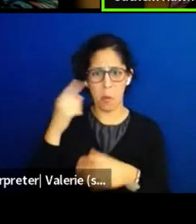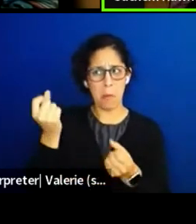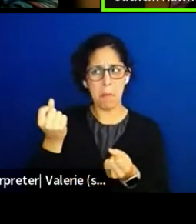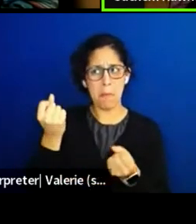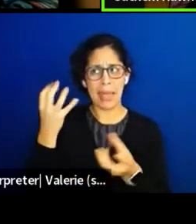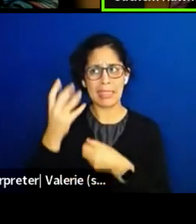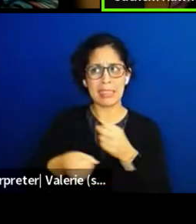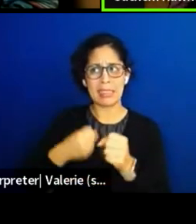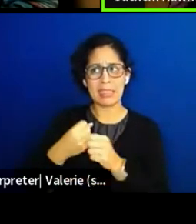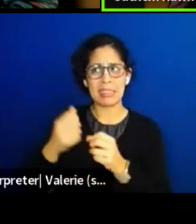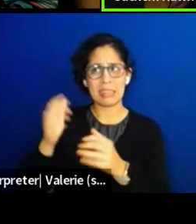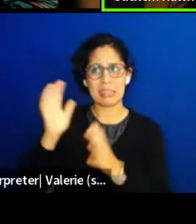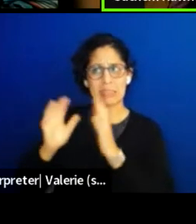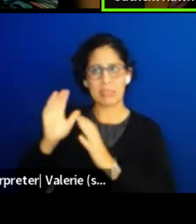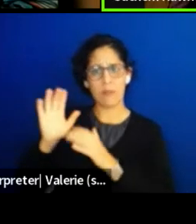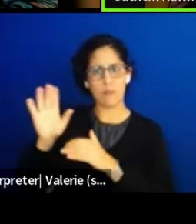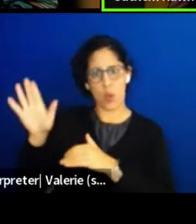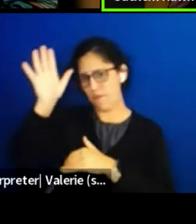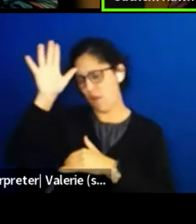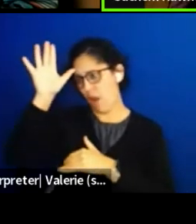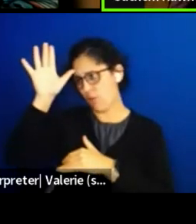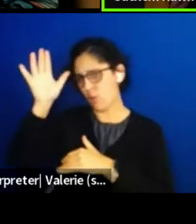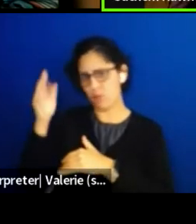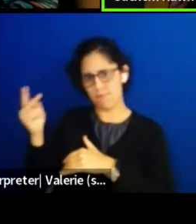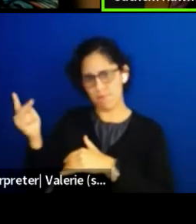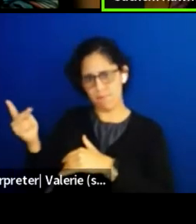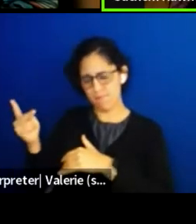Your father and you, and so two years ago,